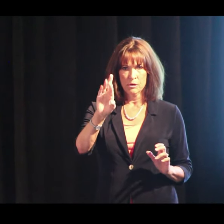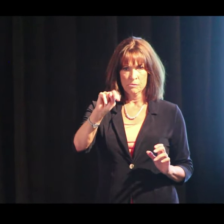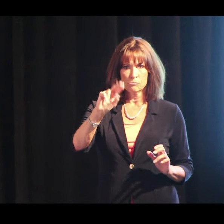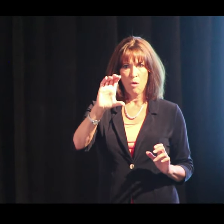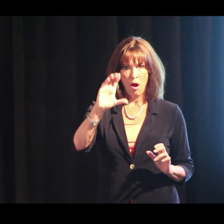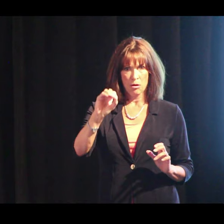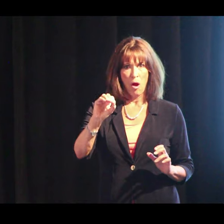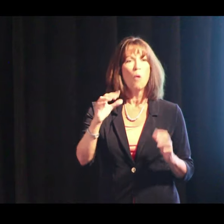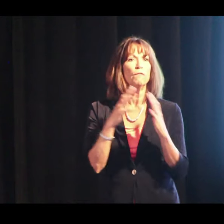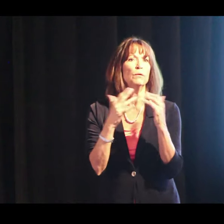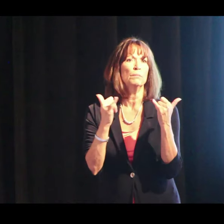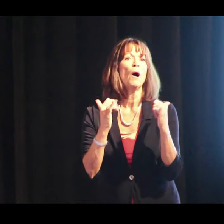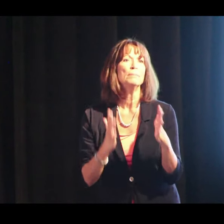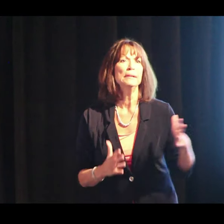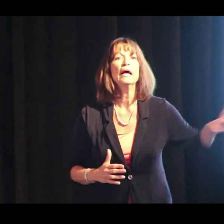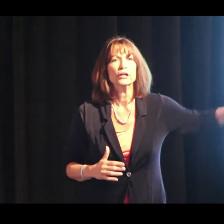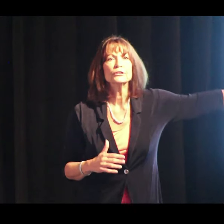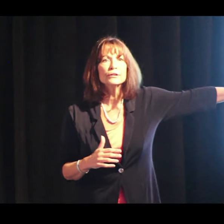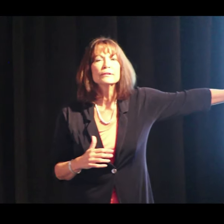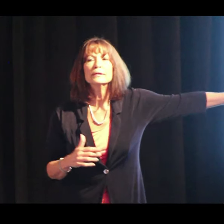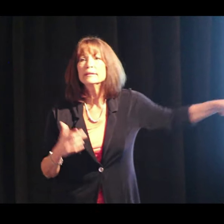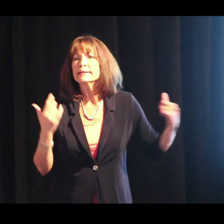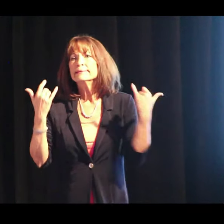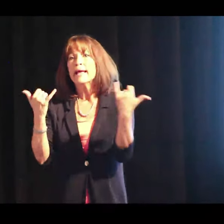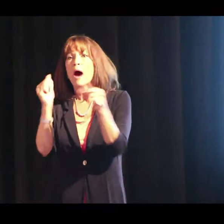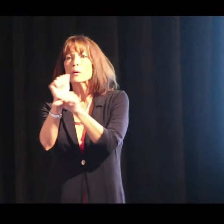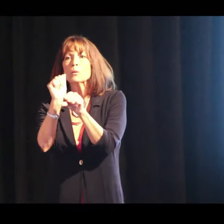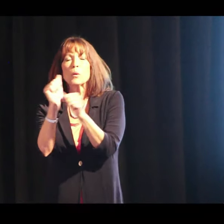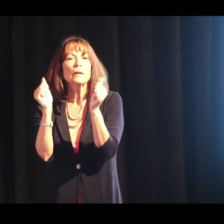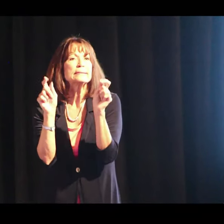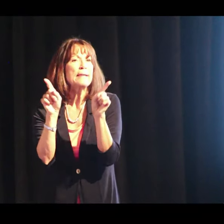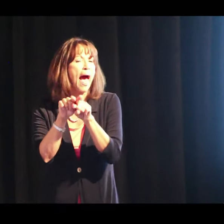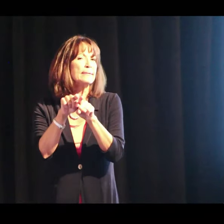But he was my seventh grader. So now he works as a para,